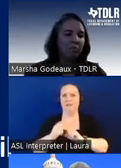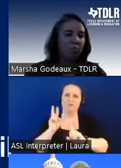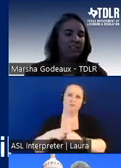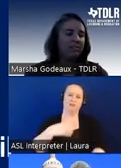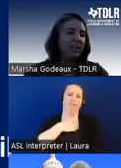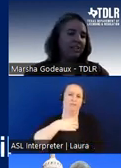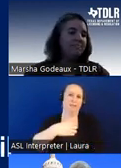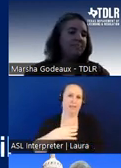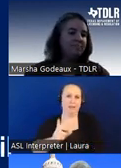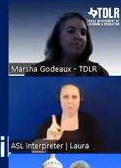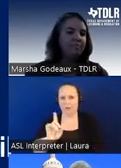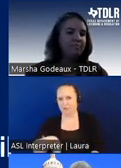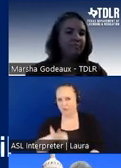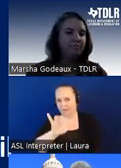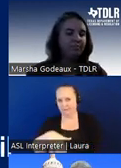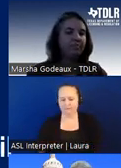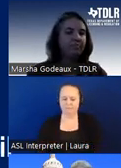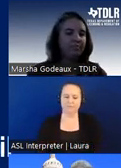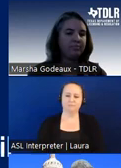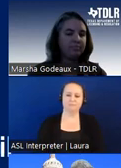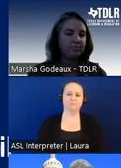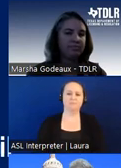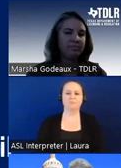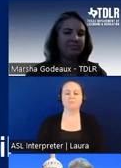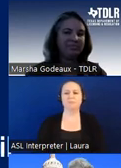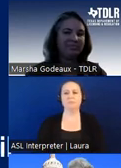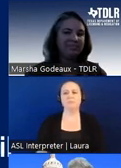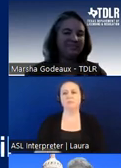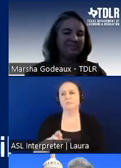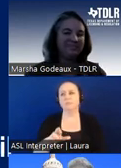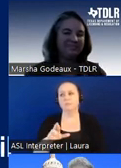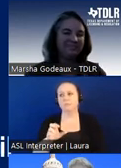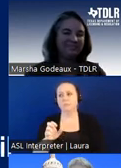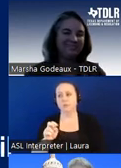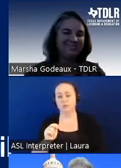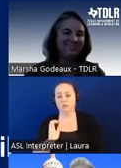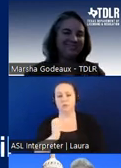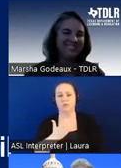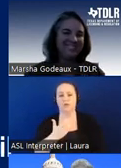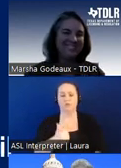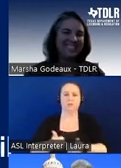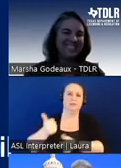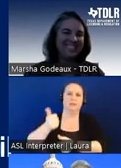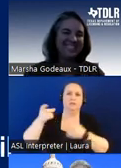where it's located all right ron um our executive director has a question he has his hand raised